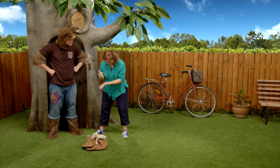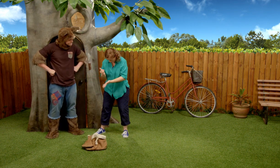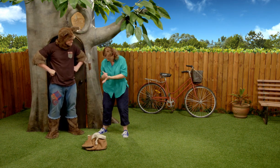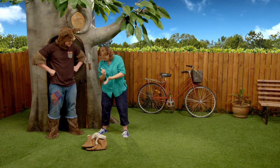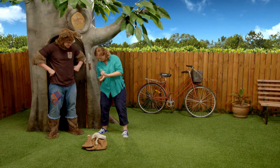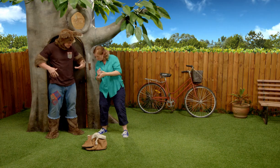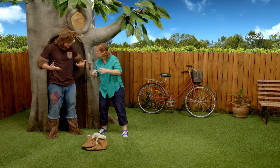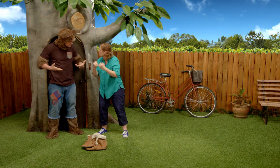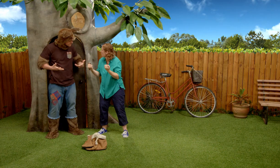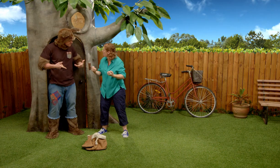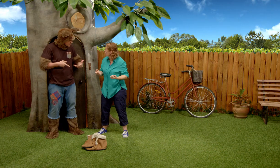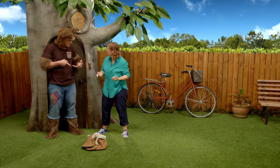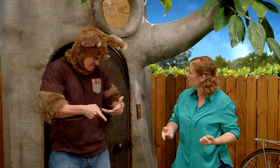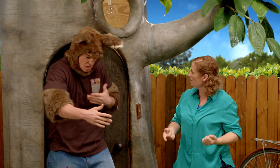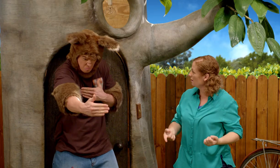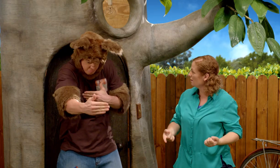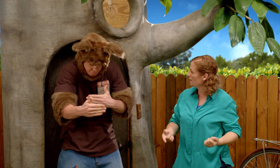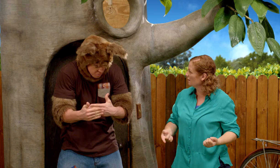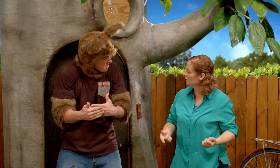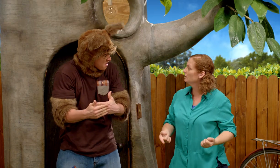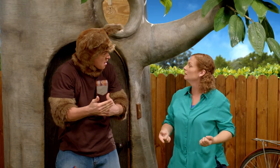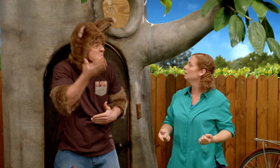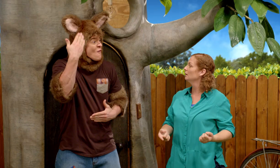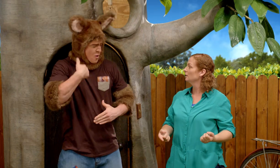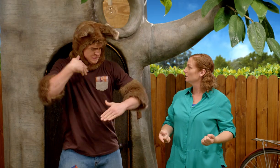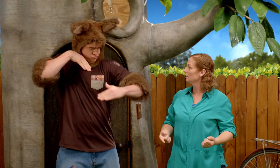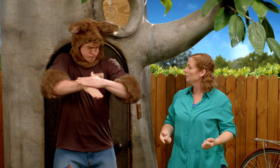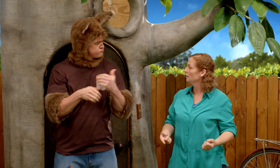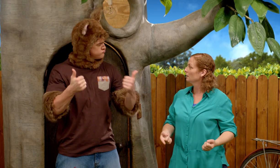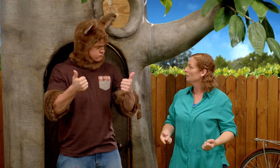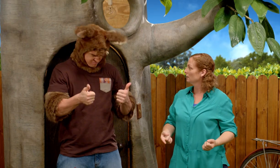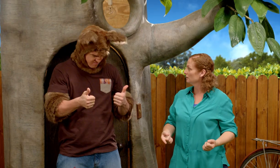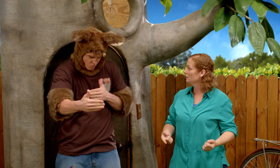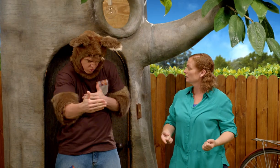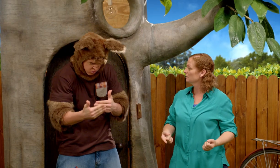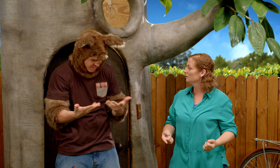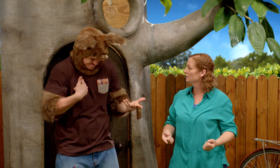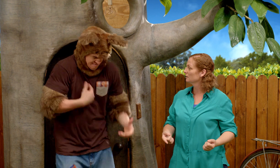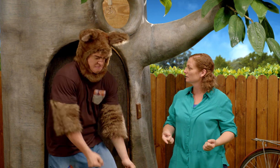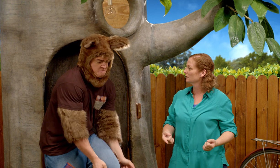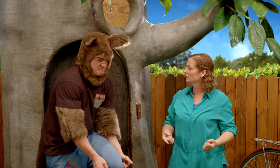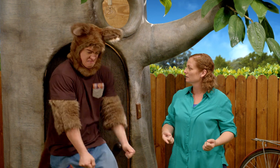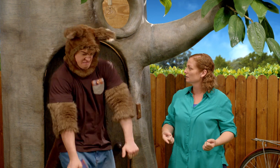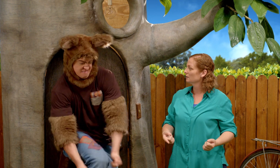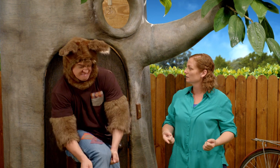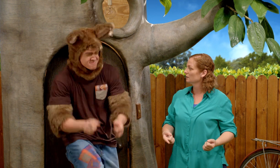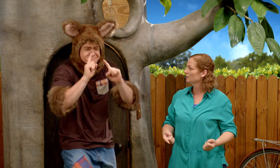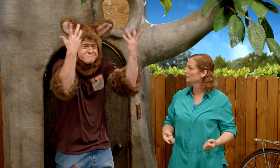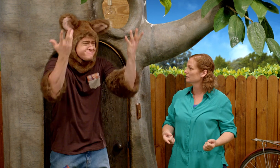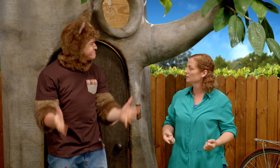What's wrong with them? Are they broken? No no they've shrunk, before I could fit them easy. But now I can't even get them on my feet.